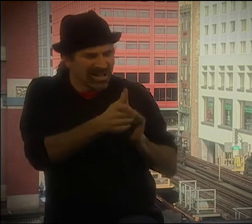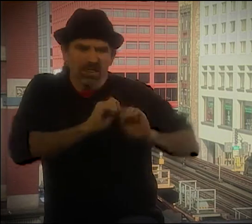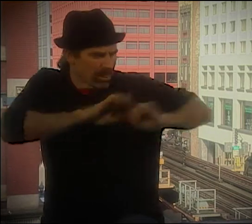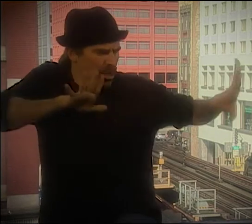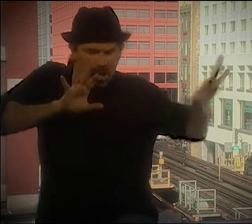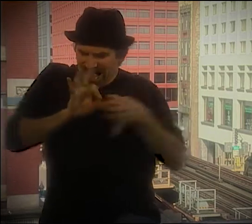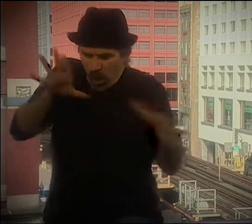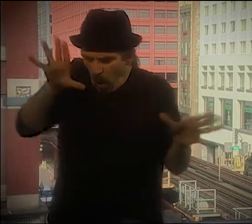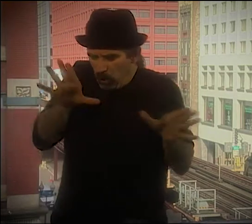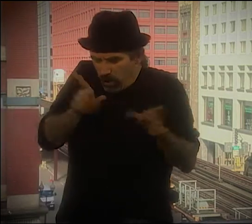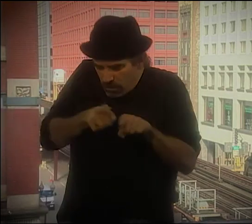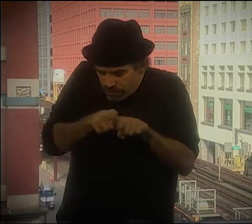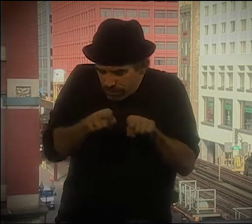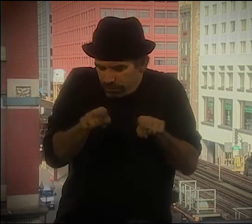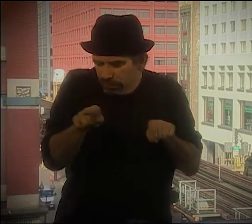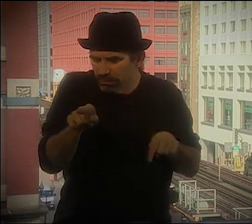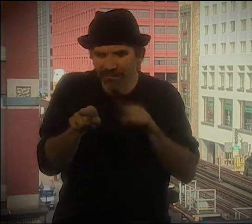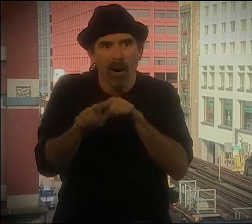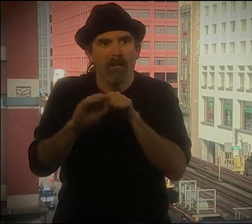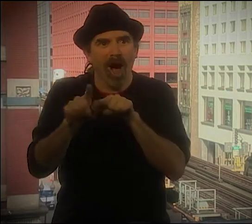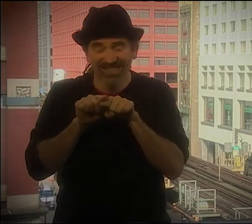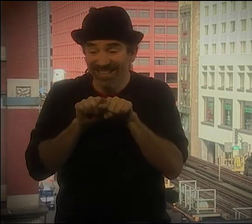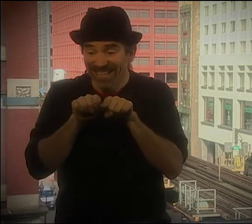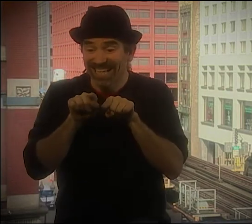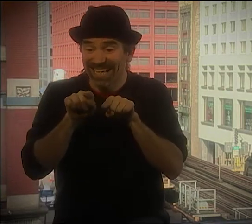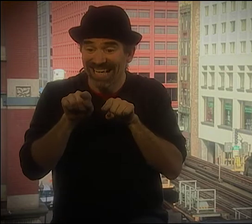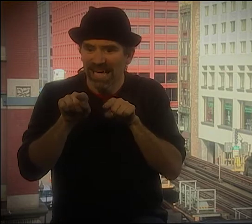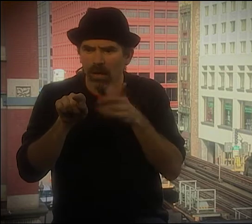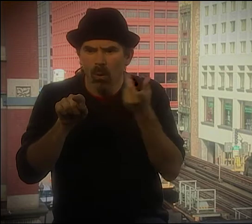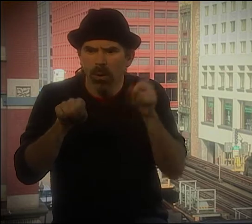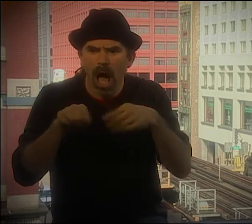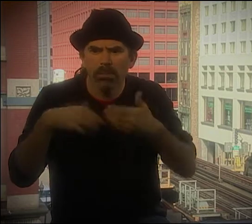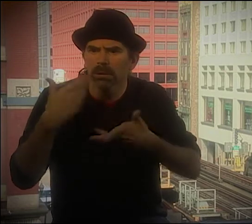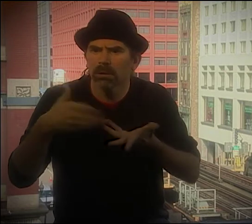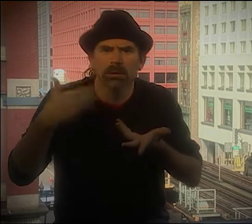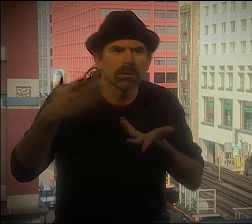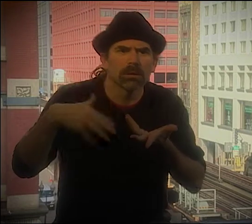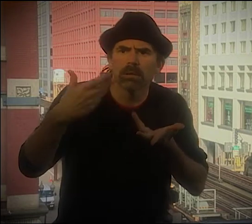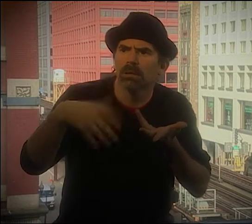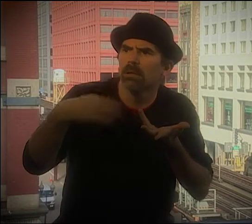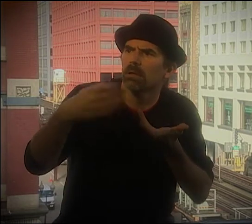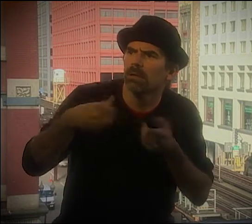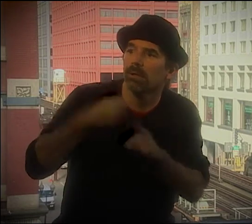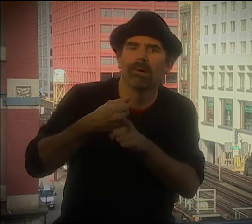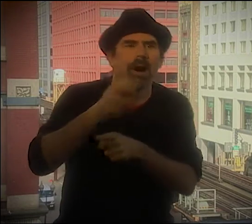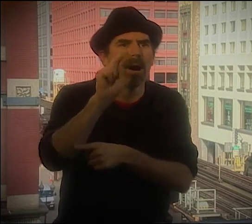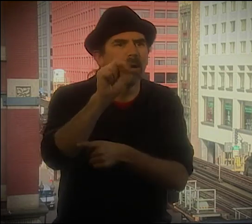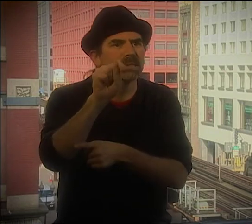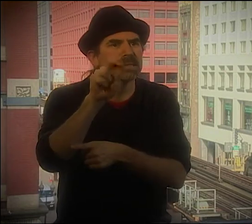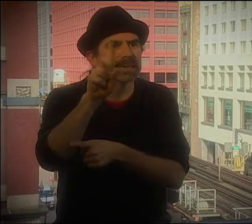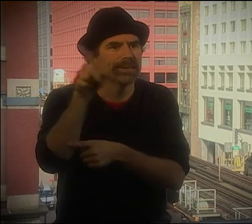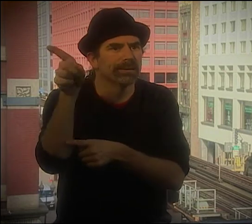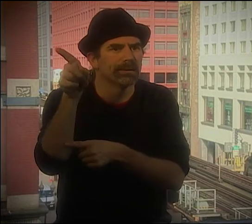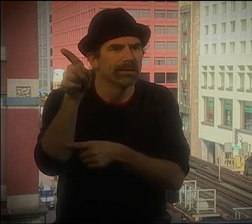LETTING GO. IT'S JUST NOT DERIVED FROM THE WRITTEN WORD, BUT IT'S